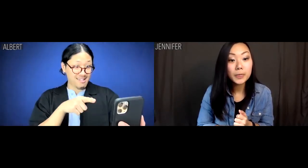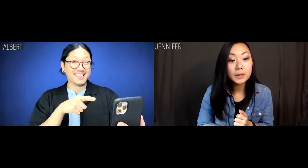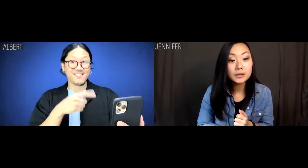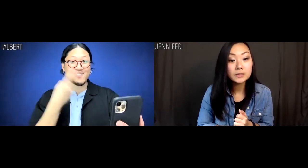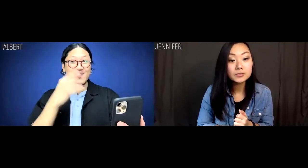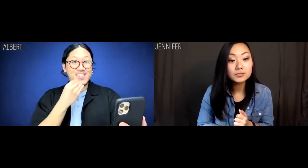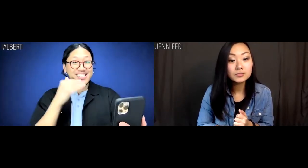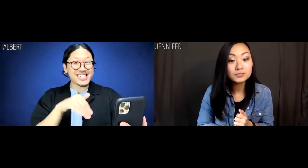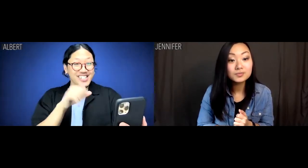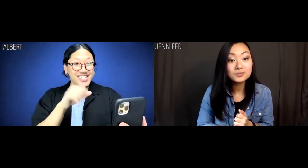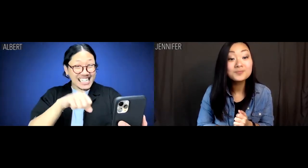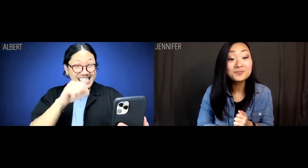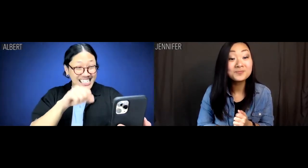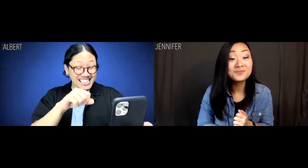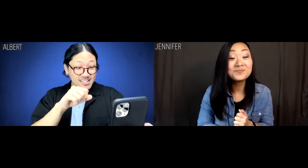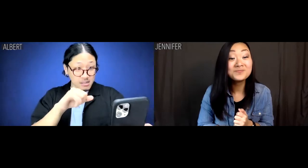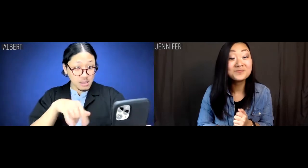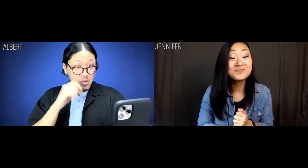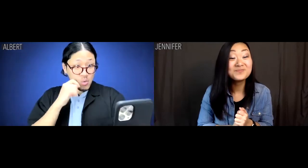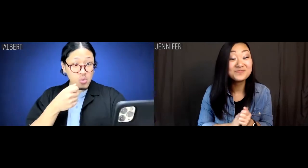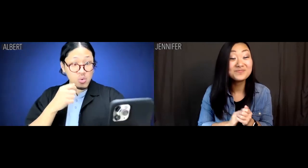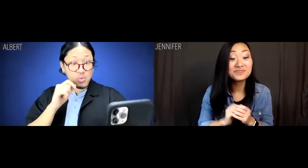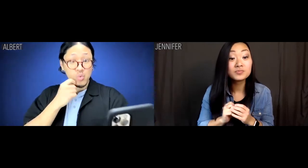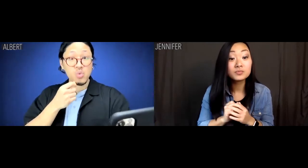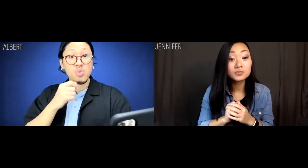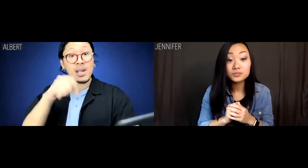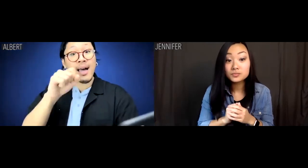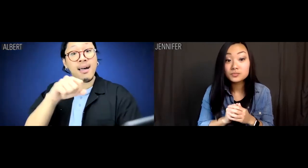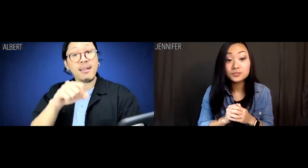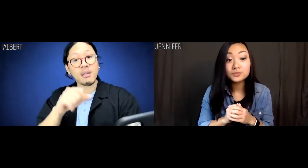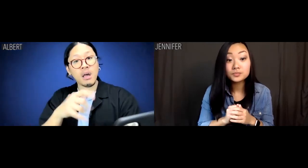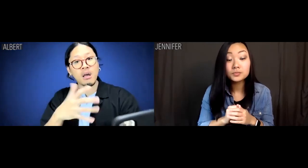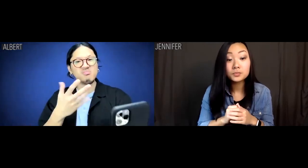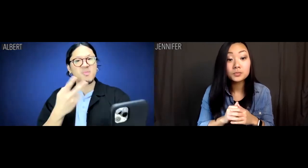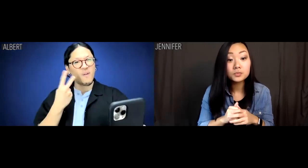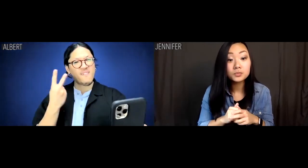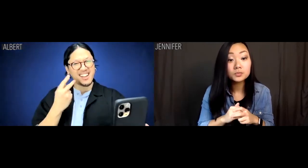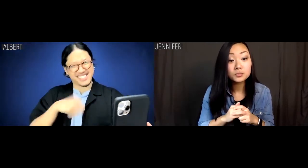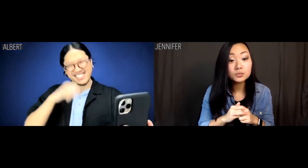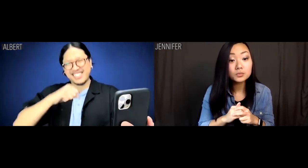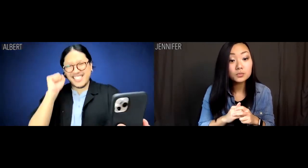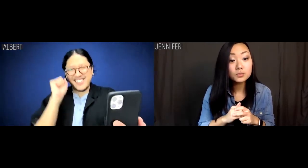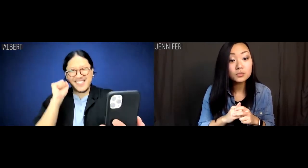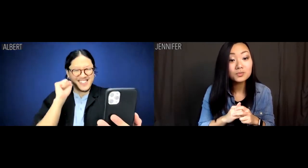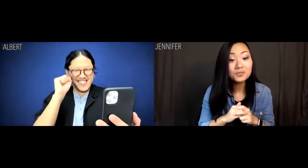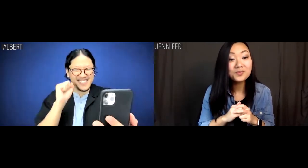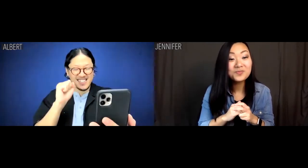Is that cool? Yeah, both of us.